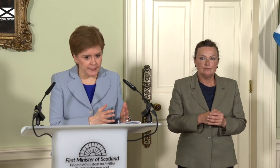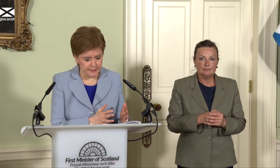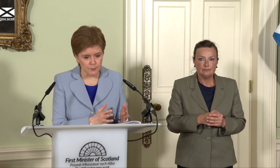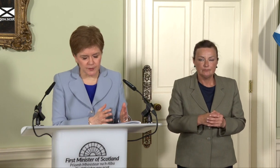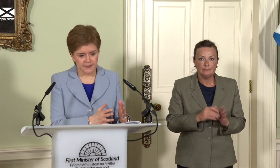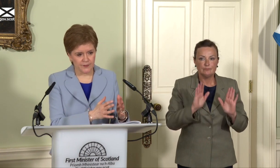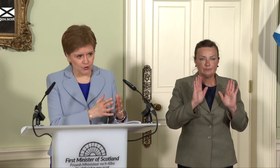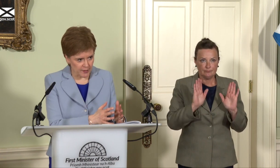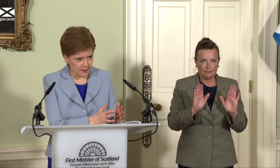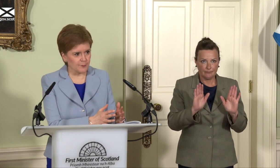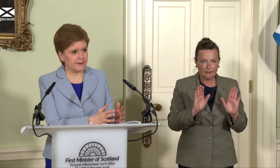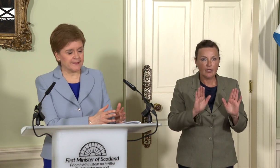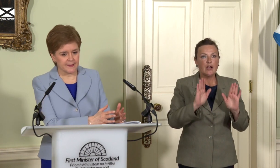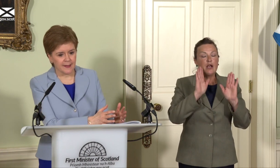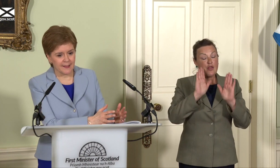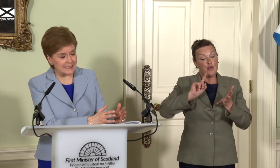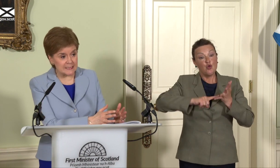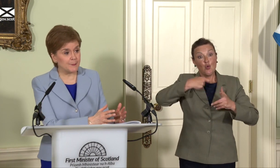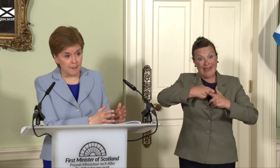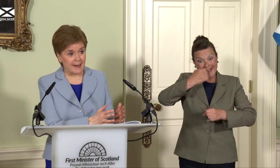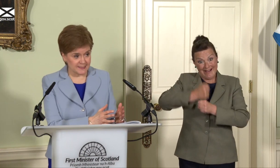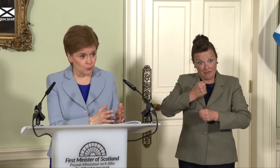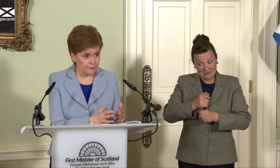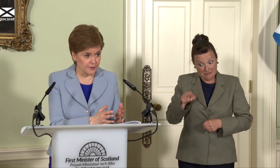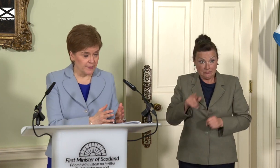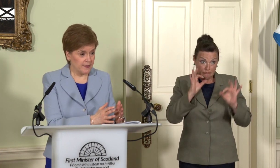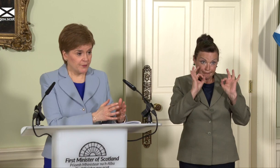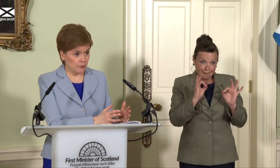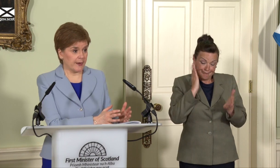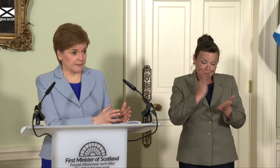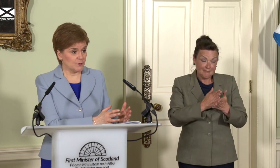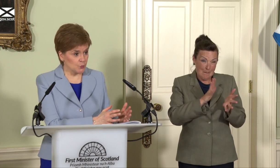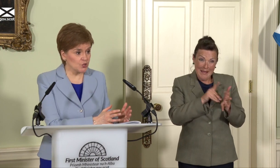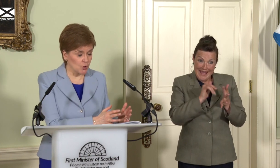here, because it is the UK Government – is in a deep mess over the Northern Ireland protocol,